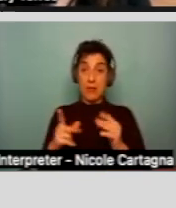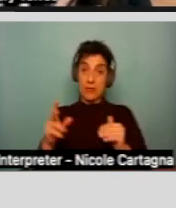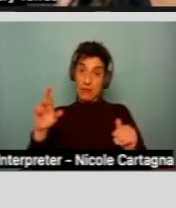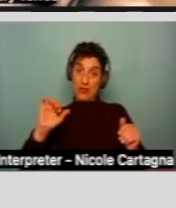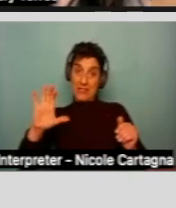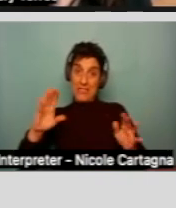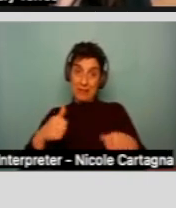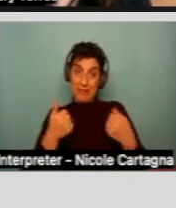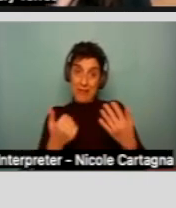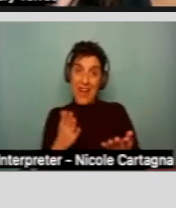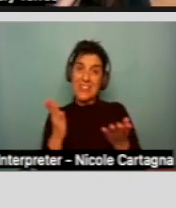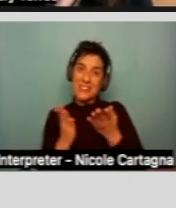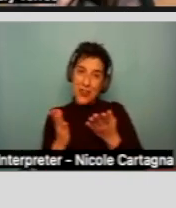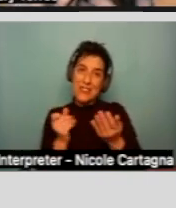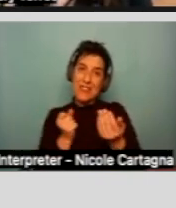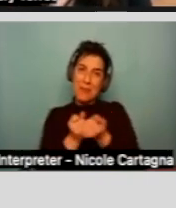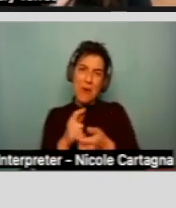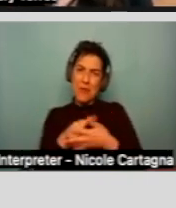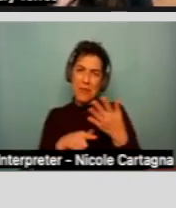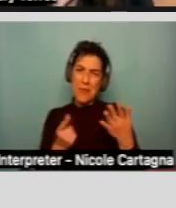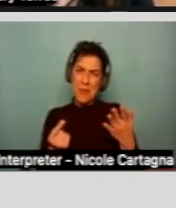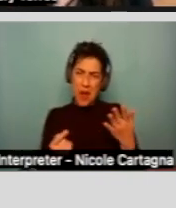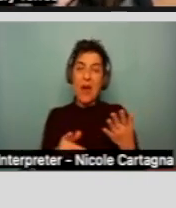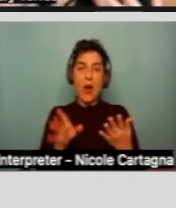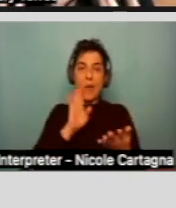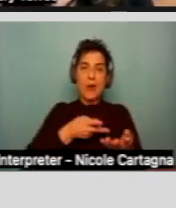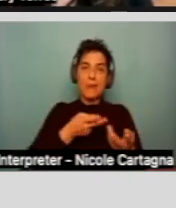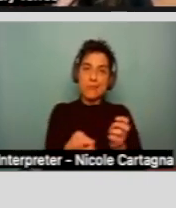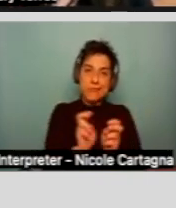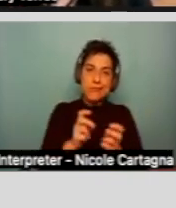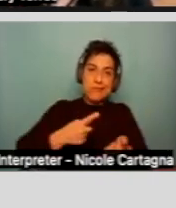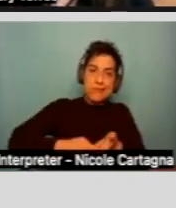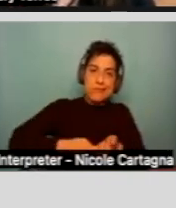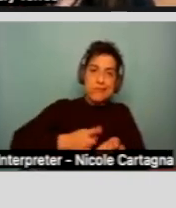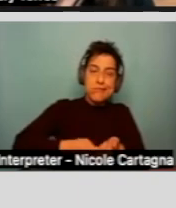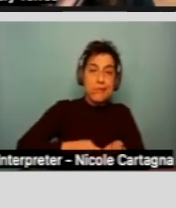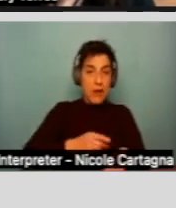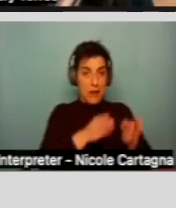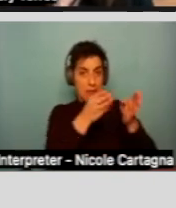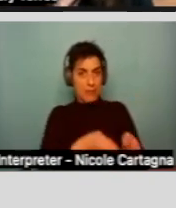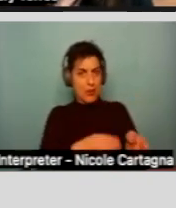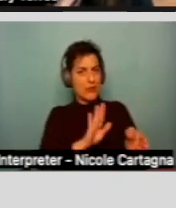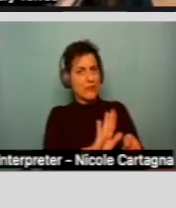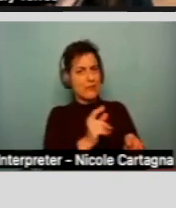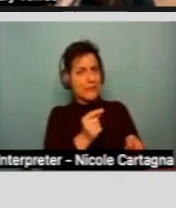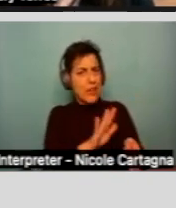So there is a discussion about what are the strengths and weaknesses of the consumer/client